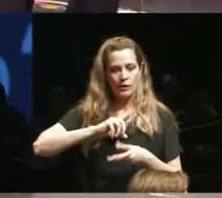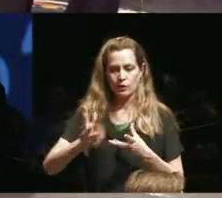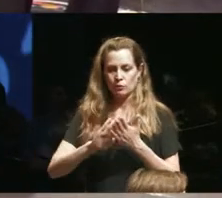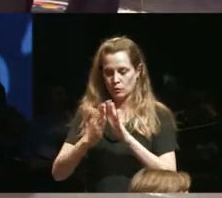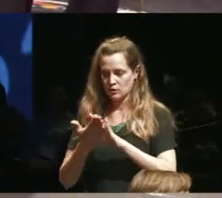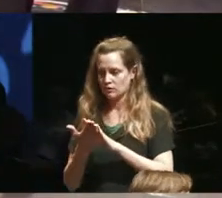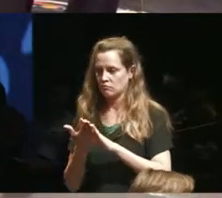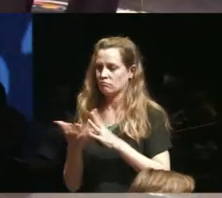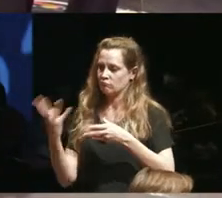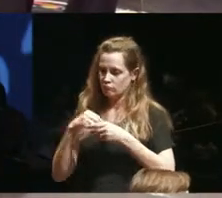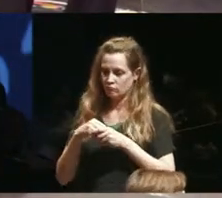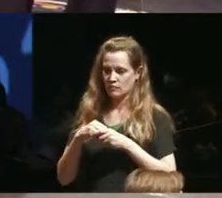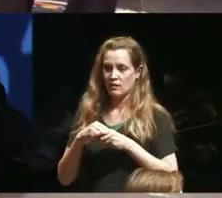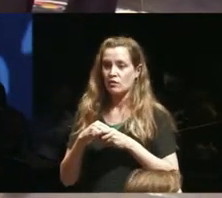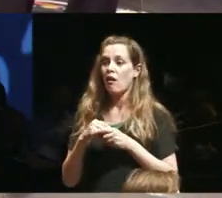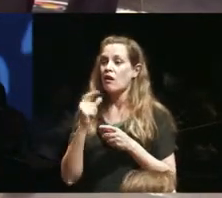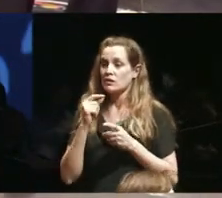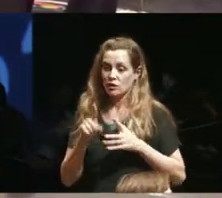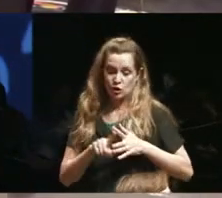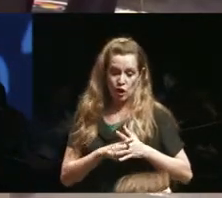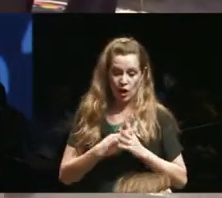level of the making process Alex if you were writing